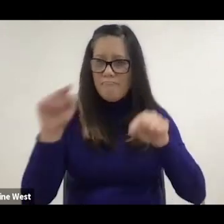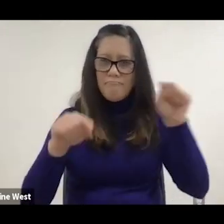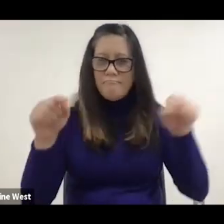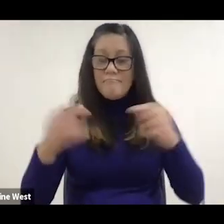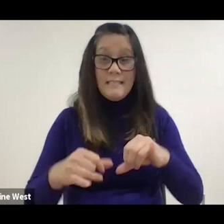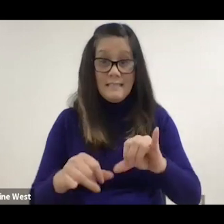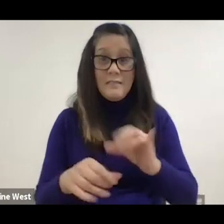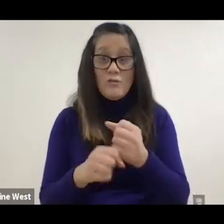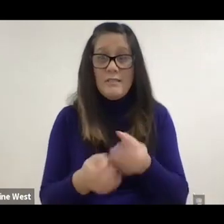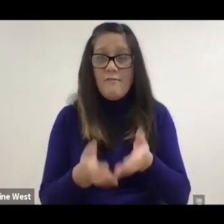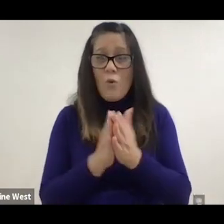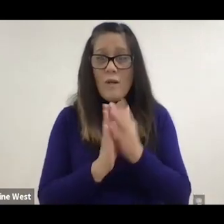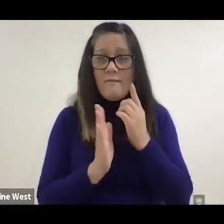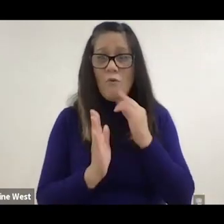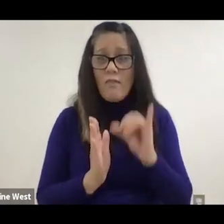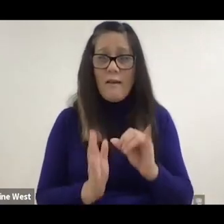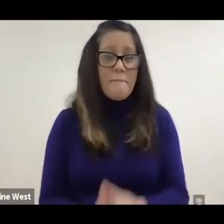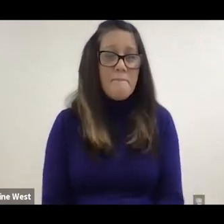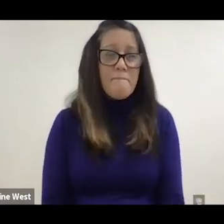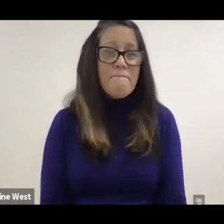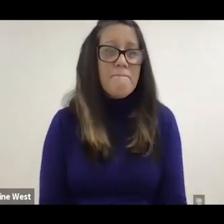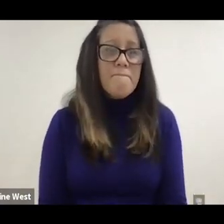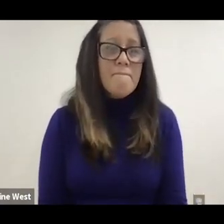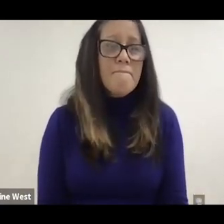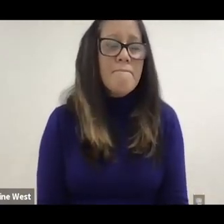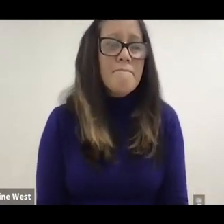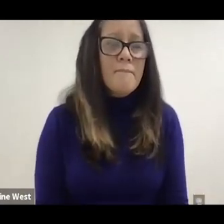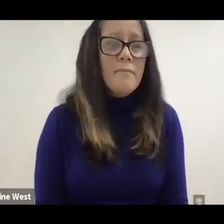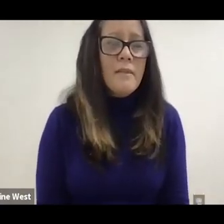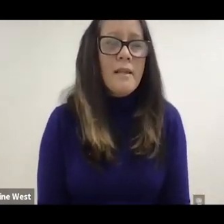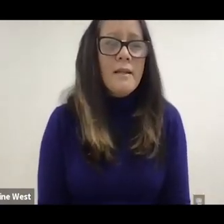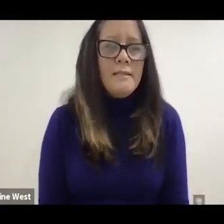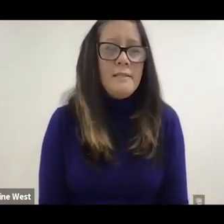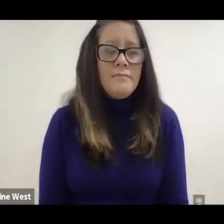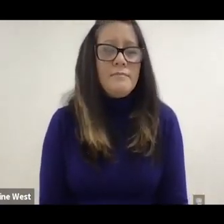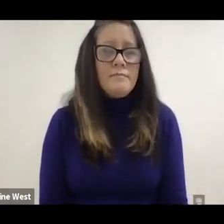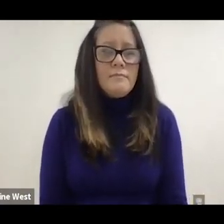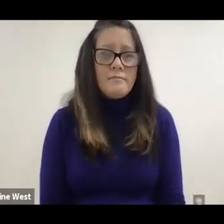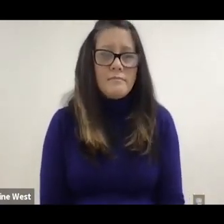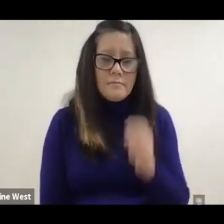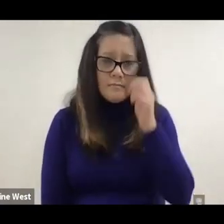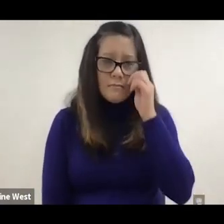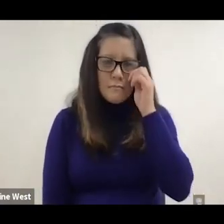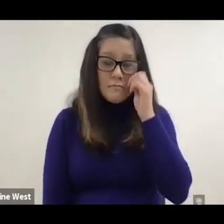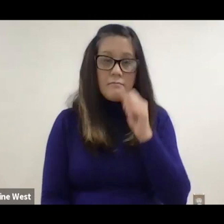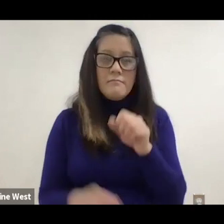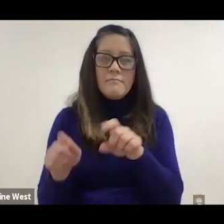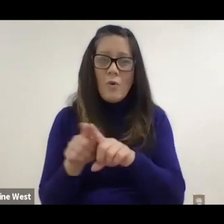get a few requests for these. As well enough, we of course also use it for making